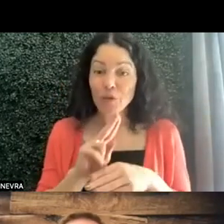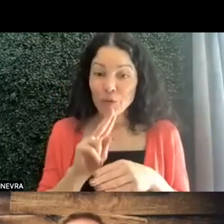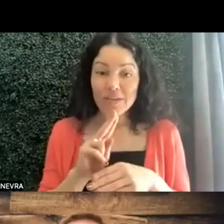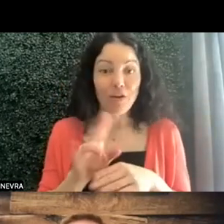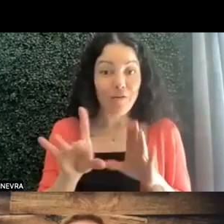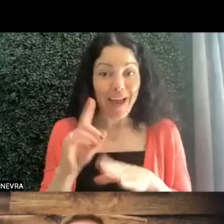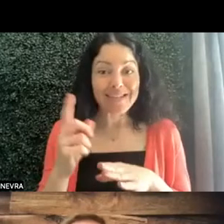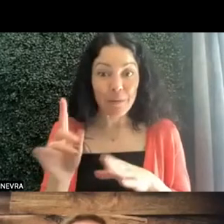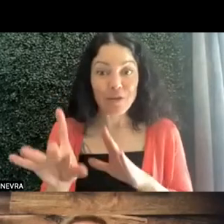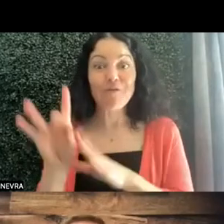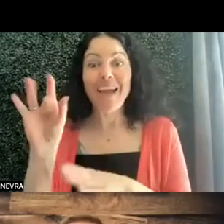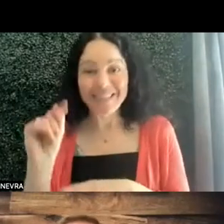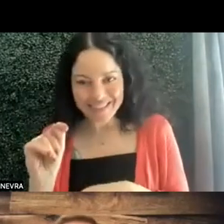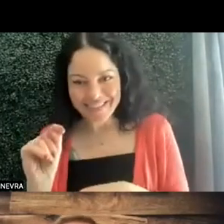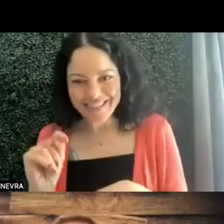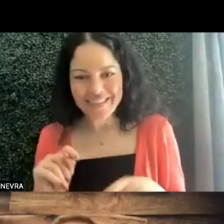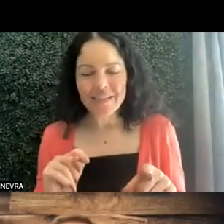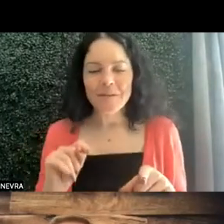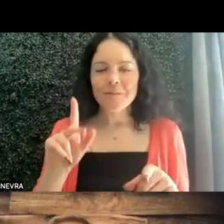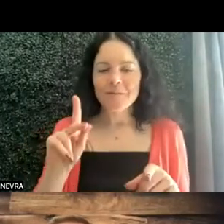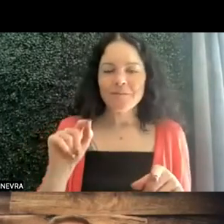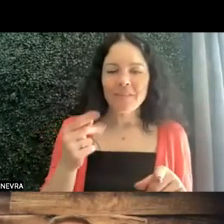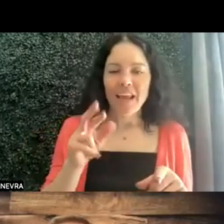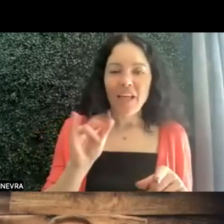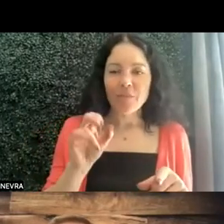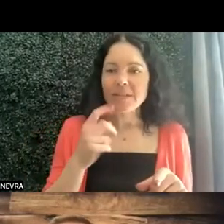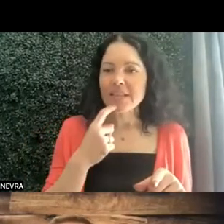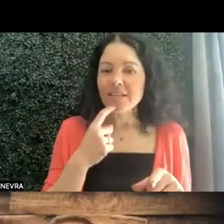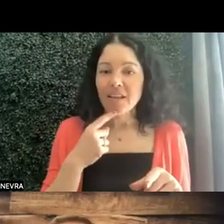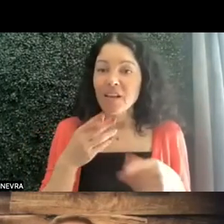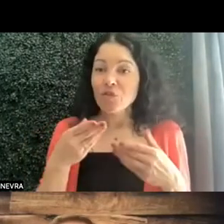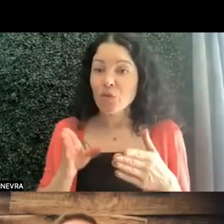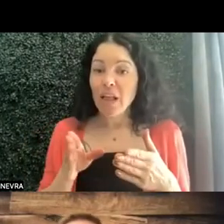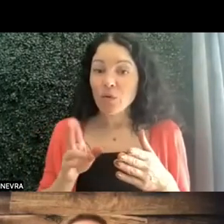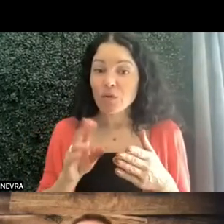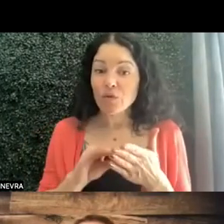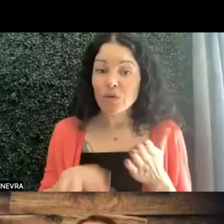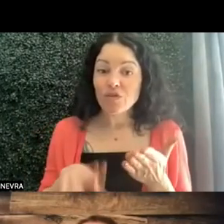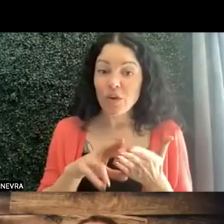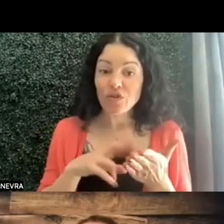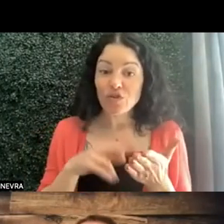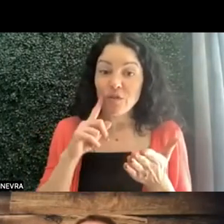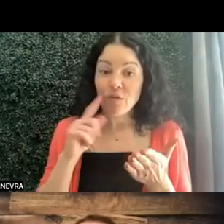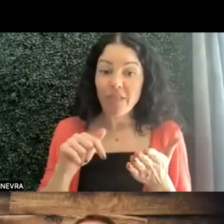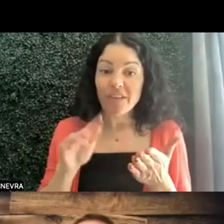Katherine has a great question, do you allow students register for this program from around the country? The past two years, we've been really